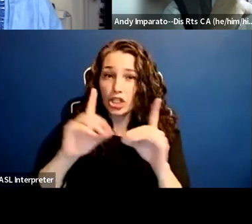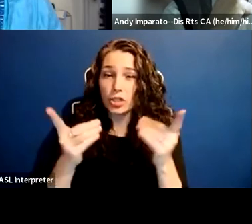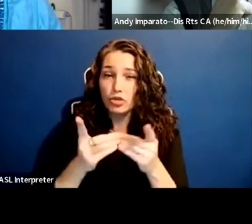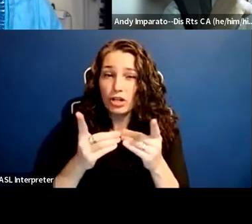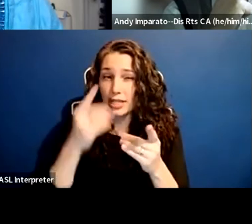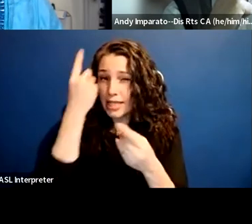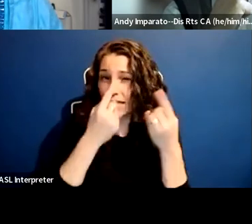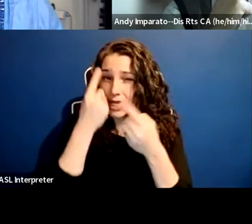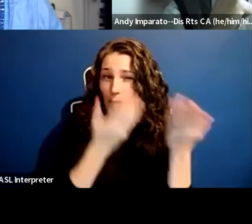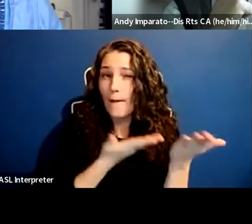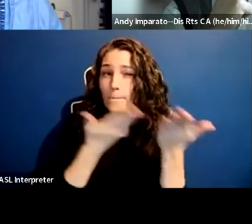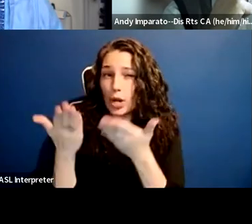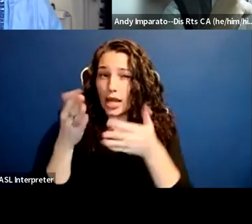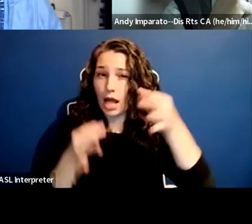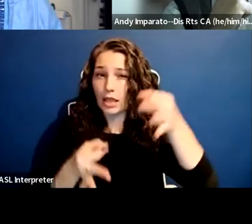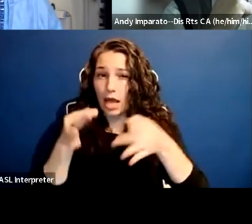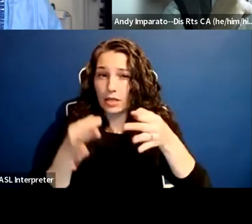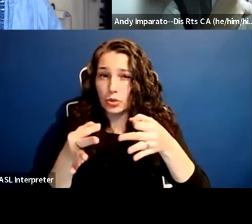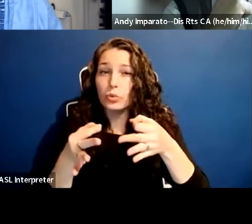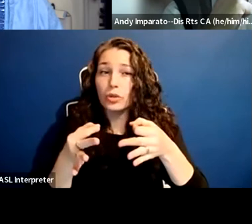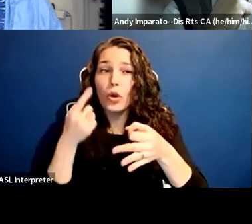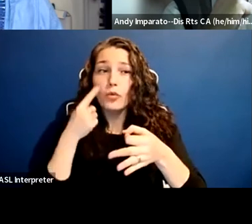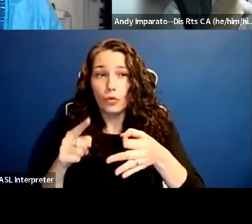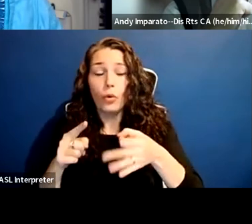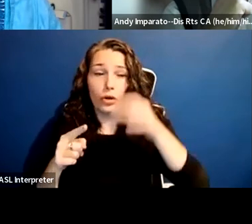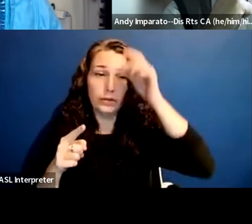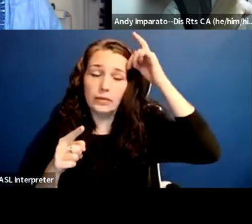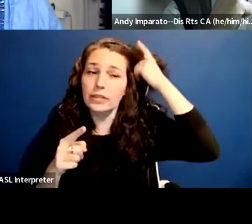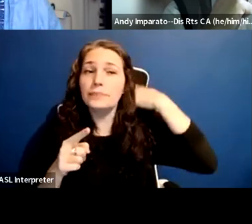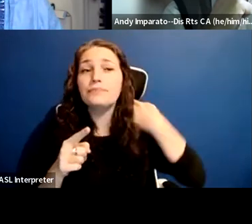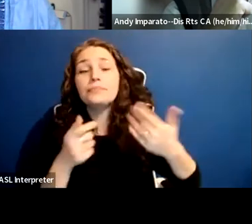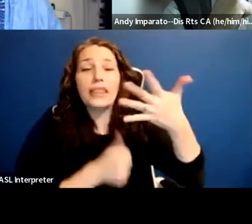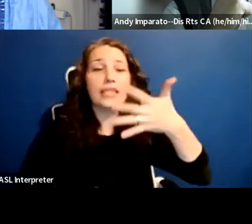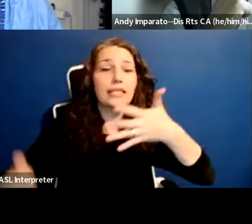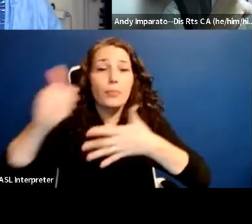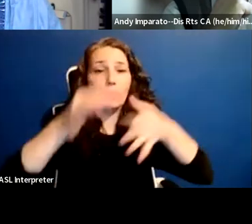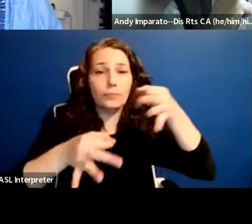that would dramatically rip apart the heart of 504 and the ADA.